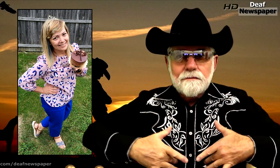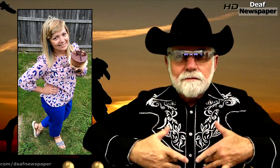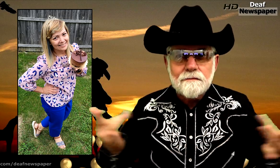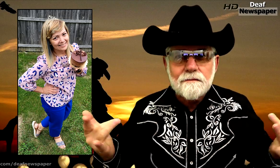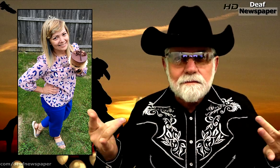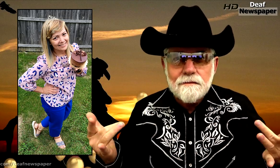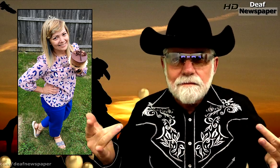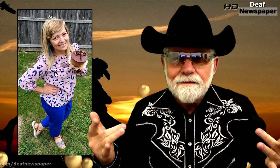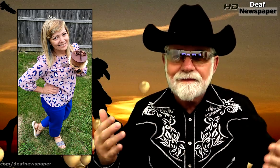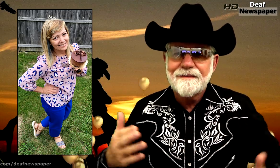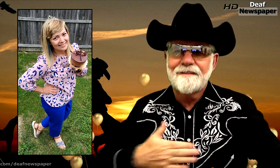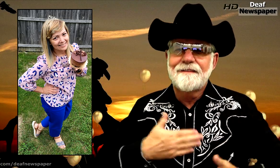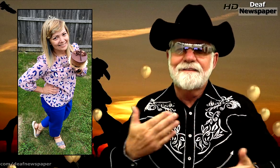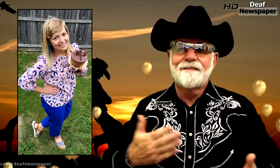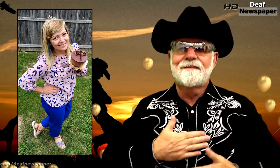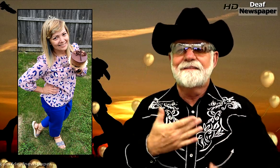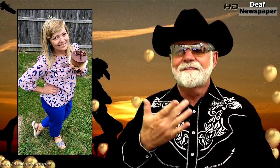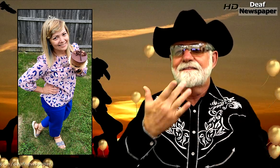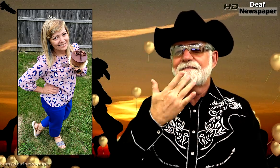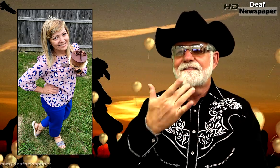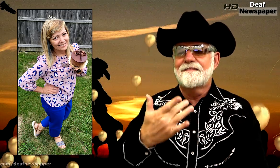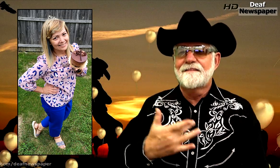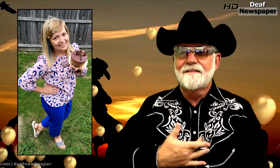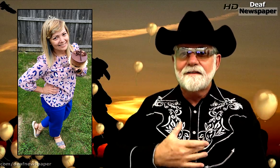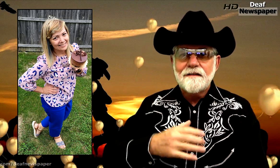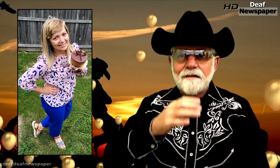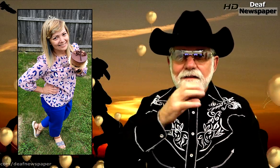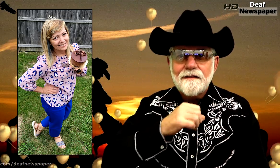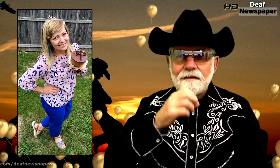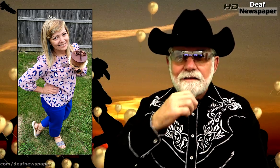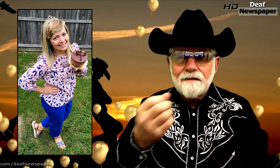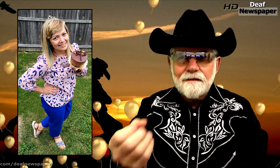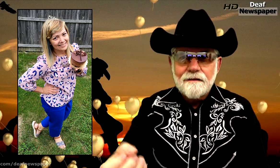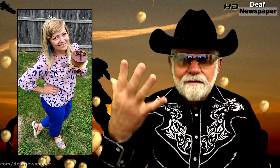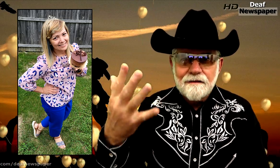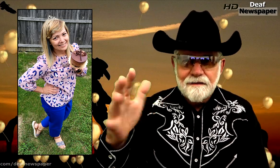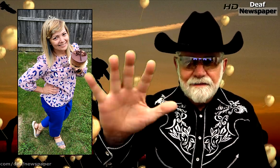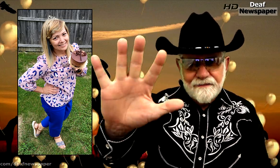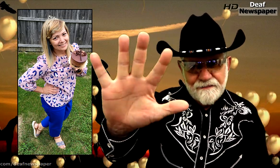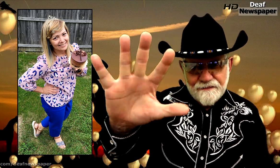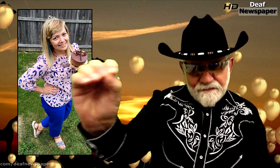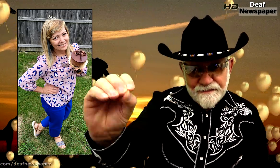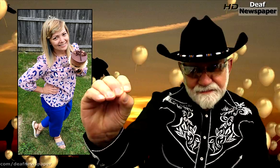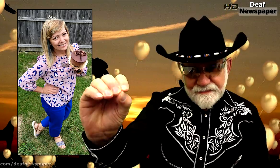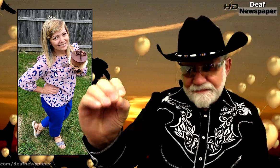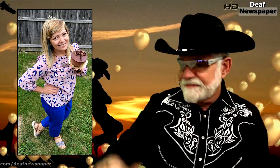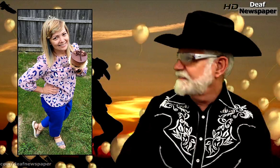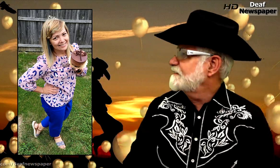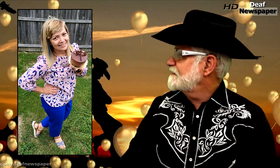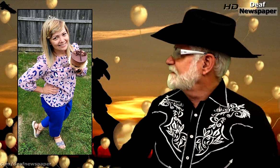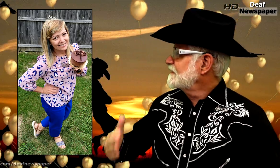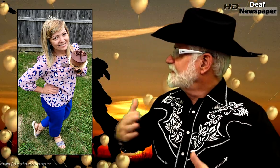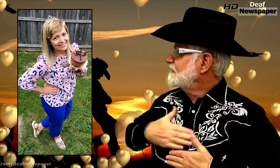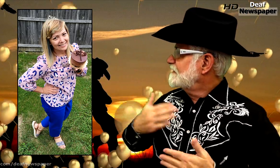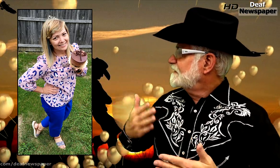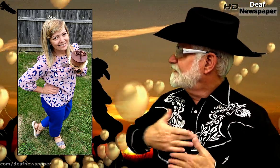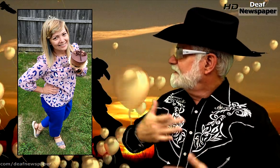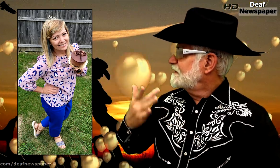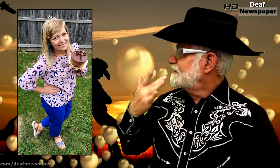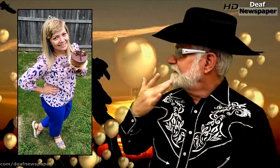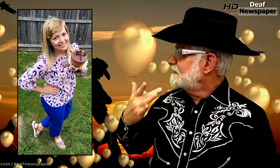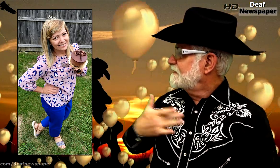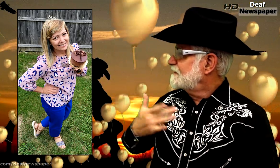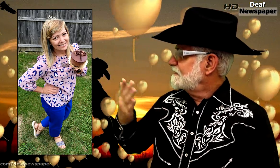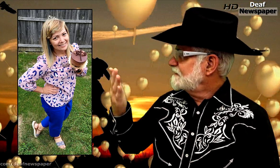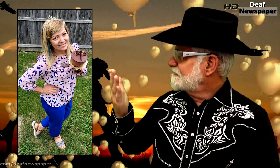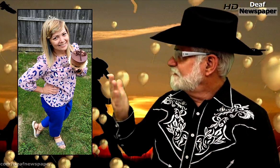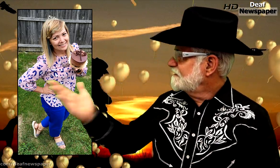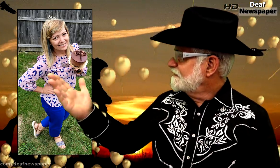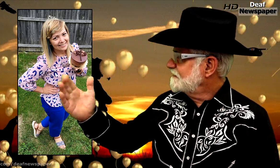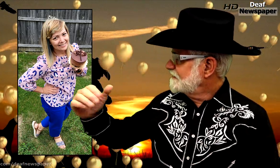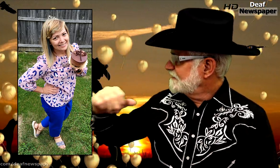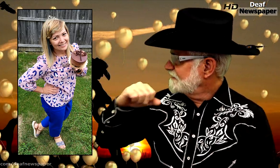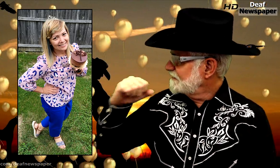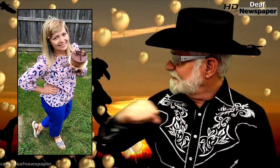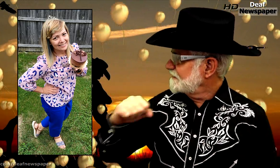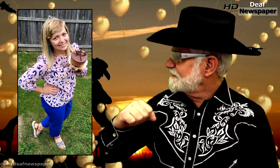What’s going on? Happy Birthday! How old is she? 50 yrs old! Happy birthday to you.